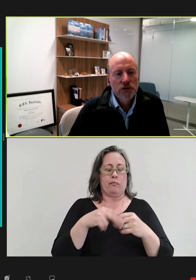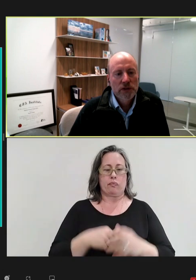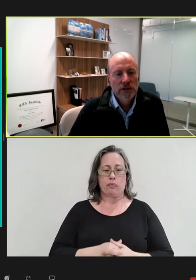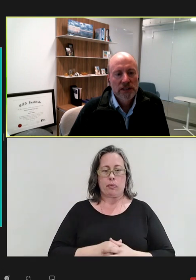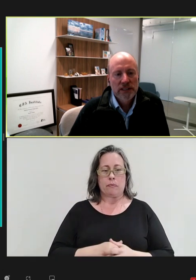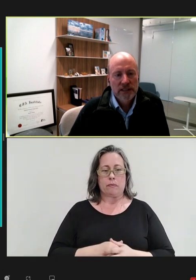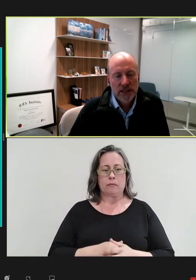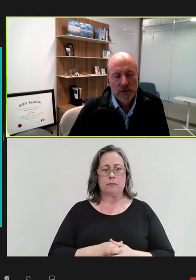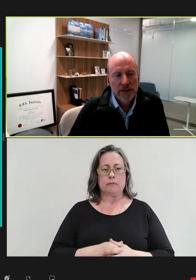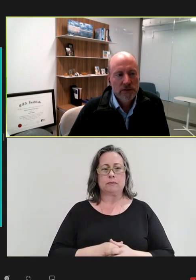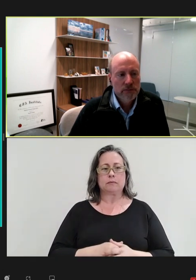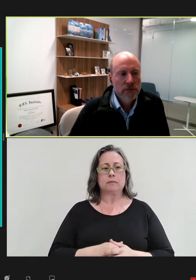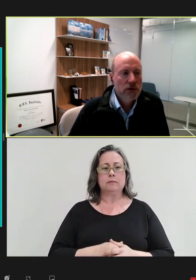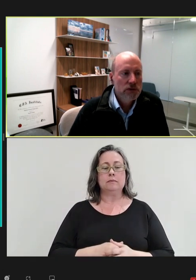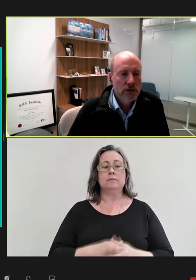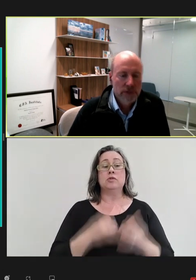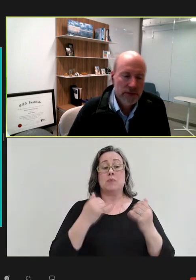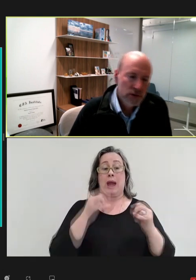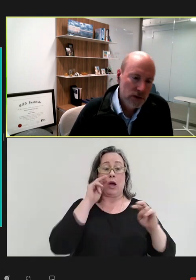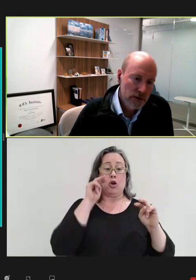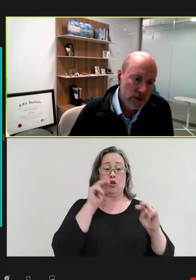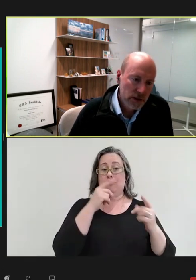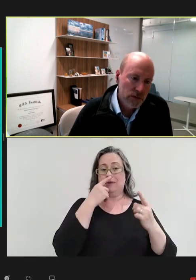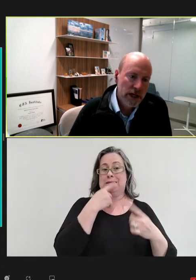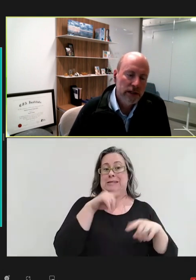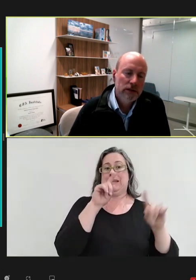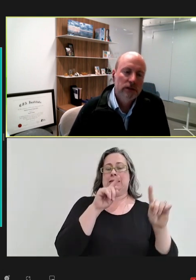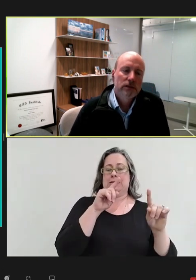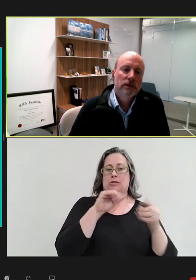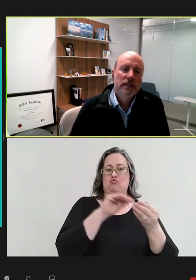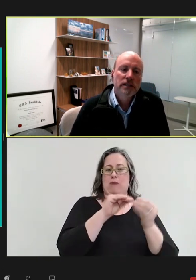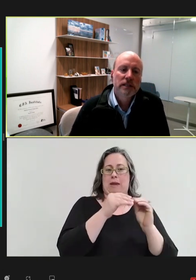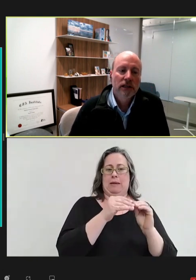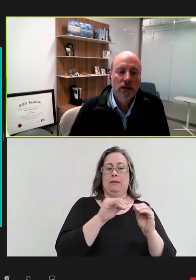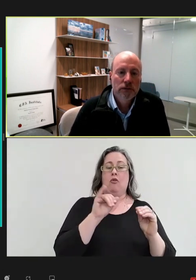So, here are the success rates. So, if you look over on the right in yellow,